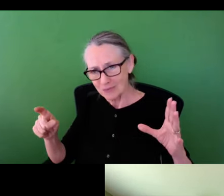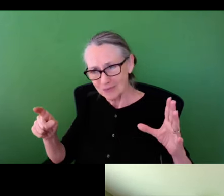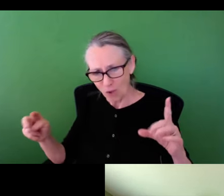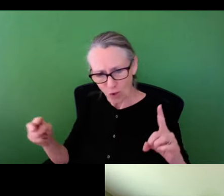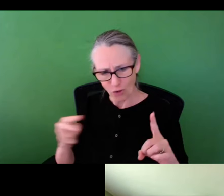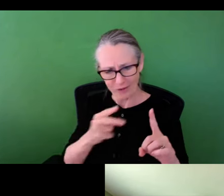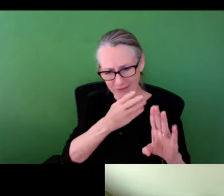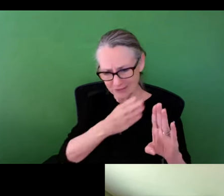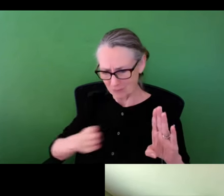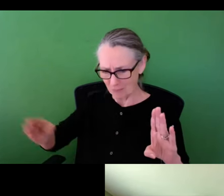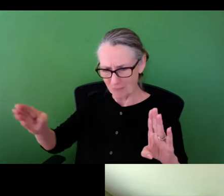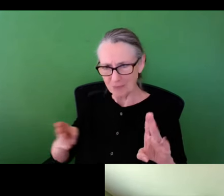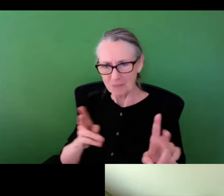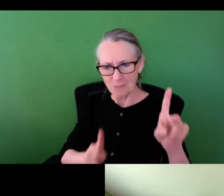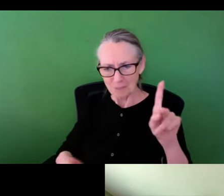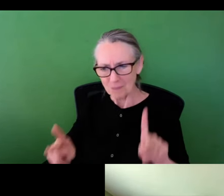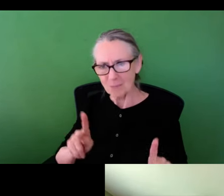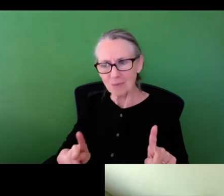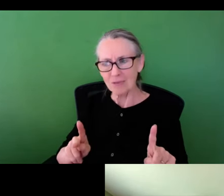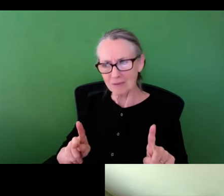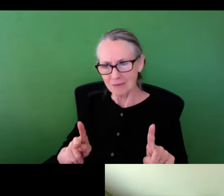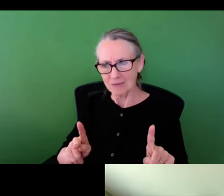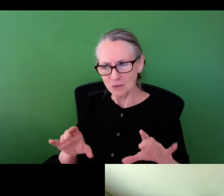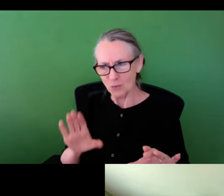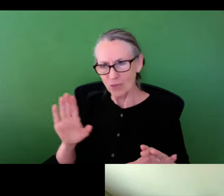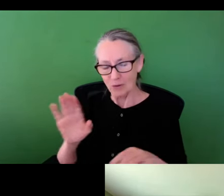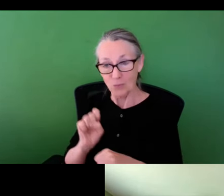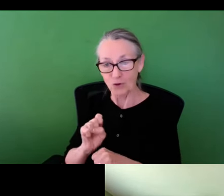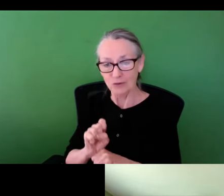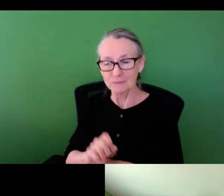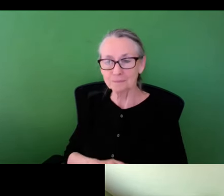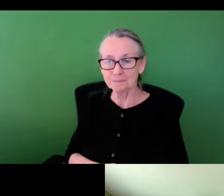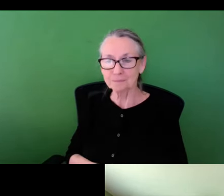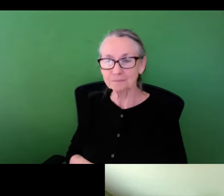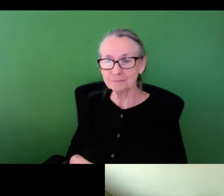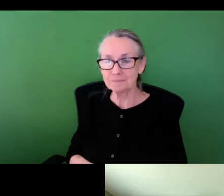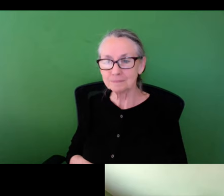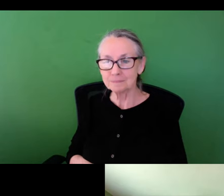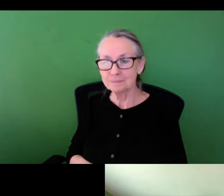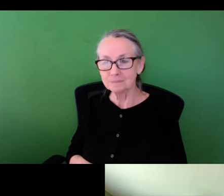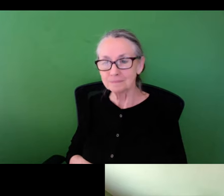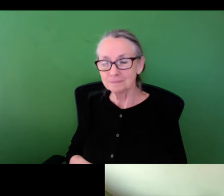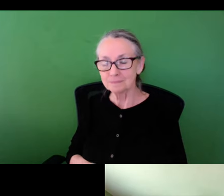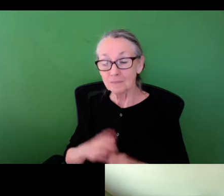planning and engineering have to embrace this phenomenon and engage with that type of work . So in terms of my recommendations